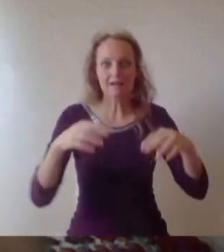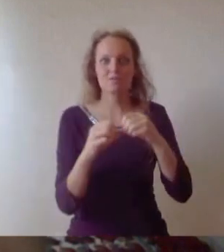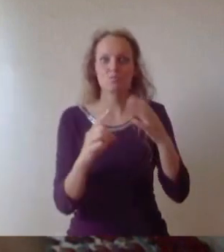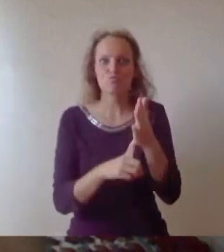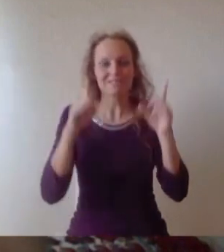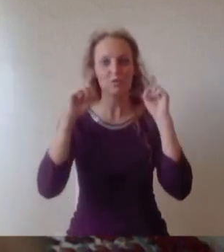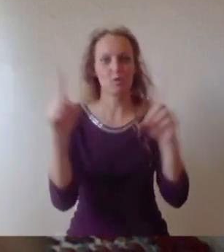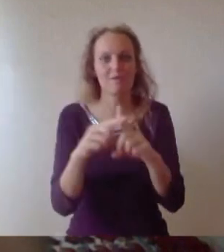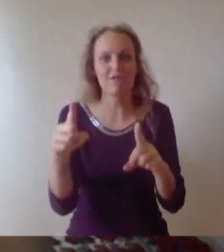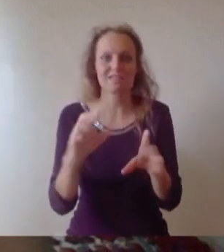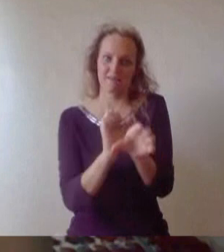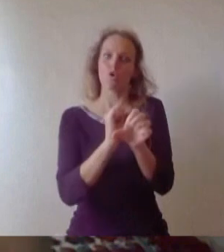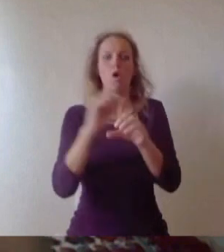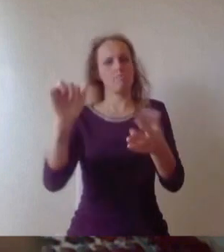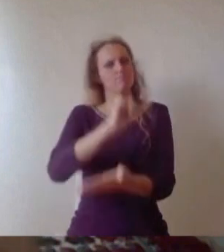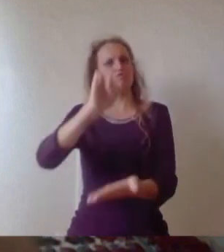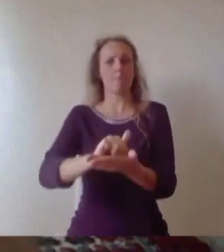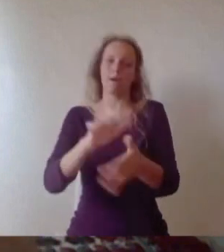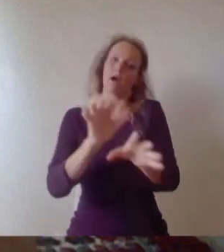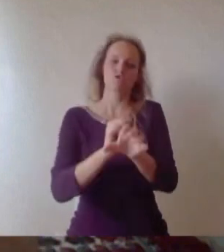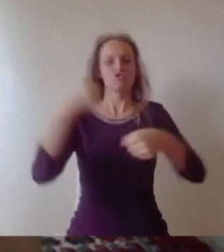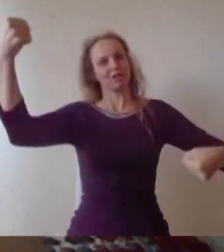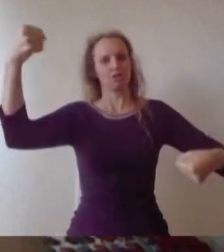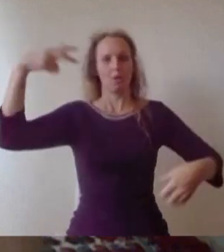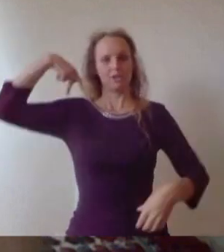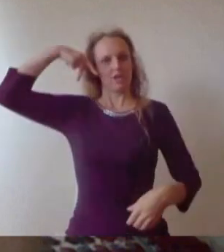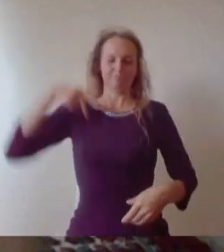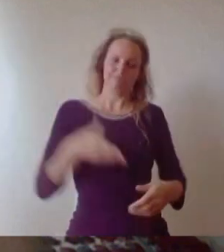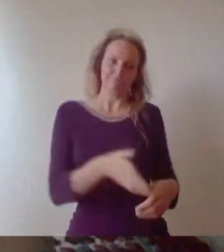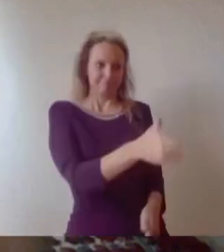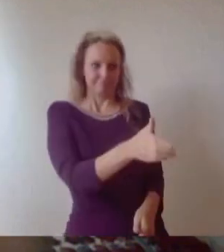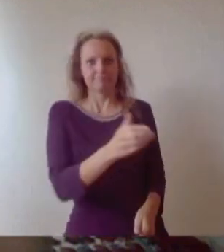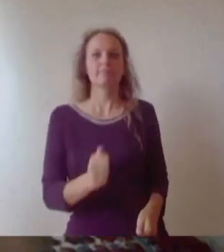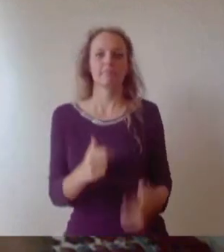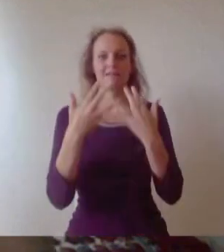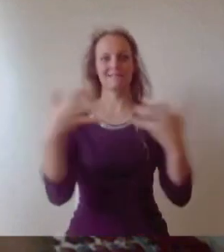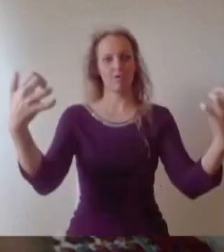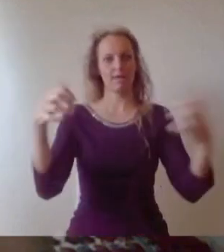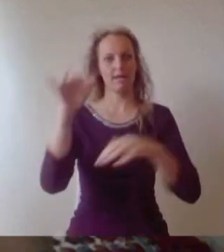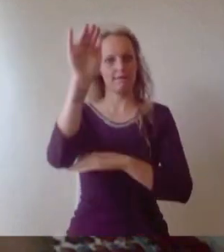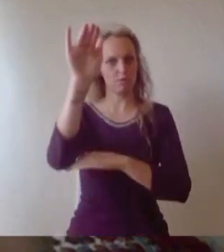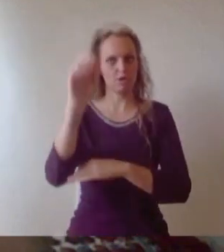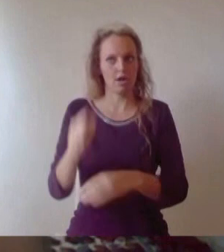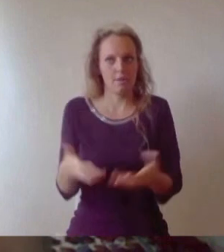the future. In the meantime as lockdown restrictions continue to ease, at least here in England, I hope you're